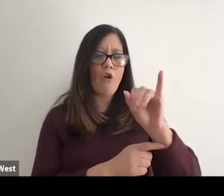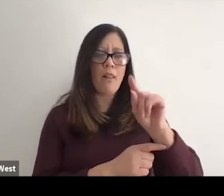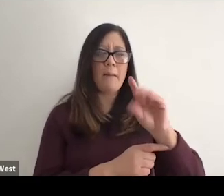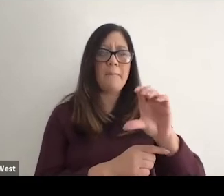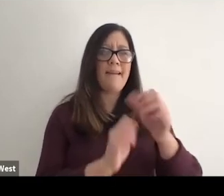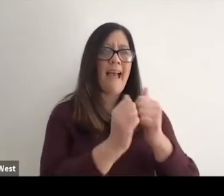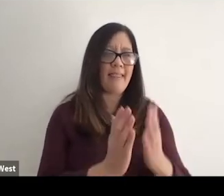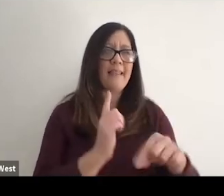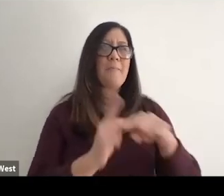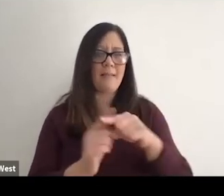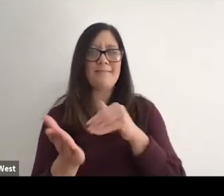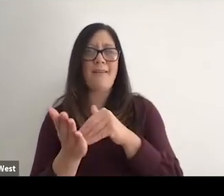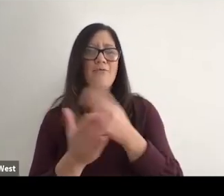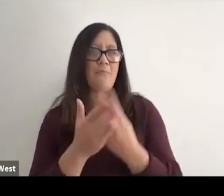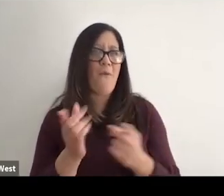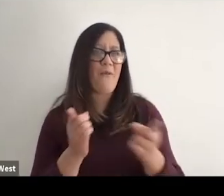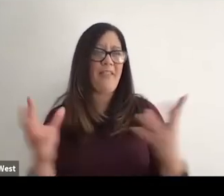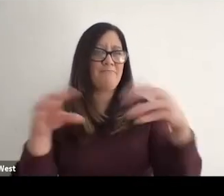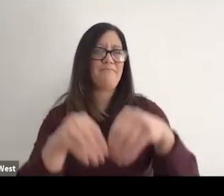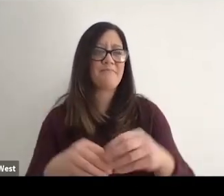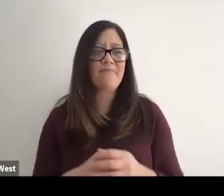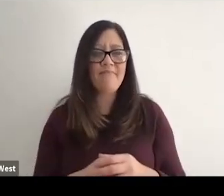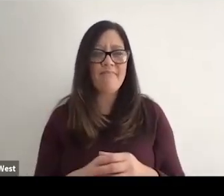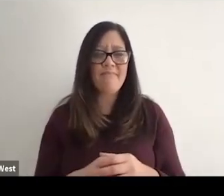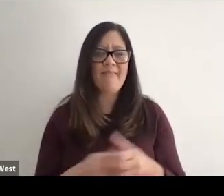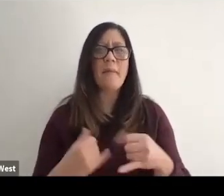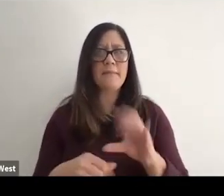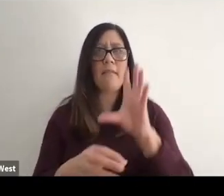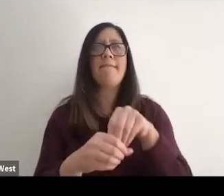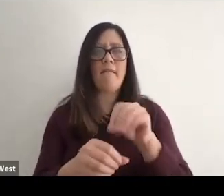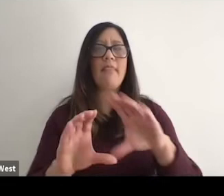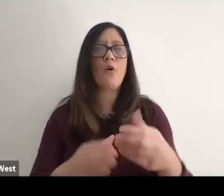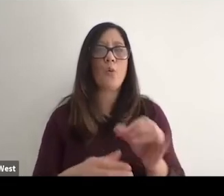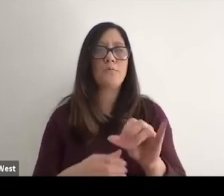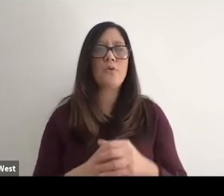and also a physician from there an I still am involved in that group.